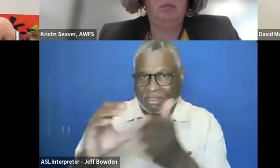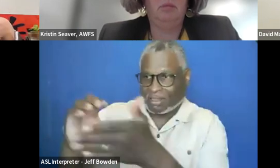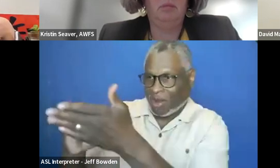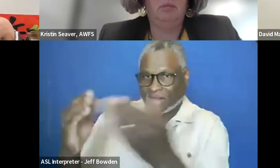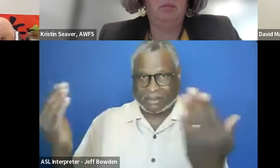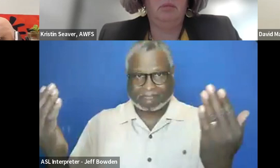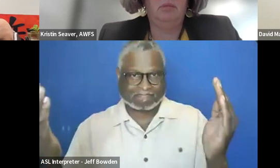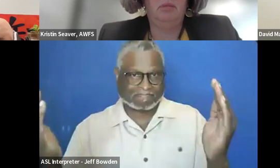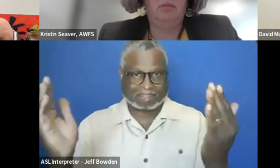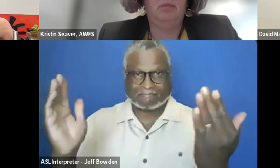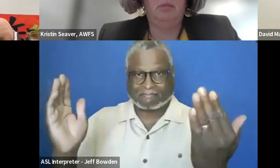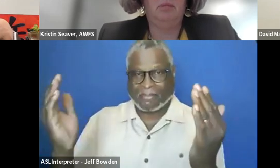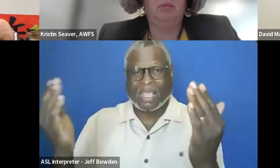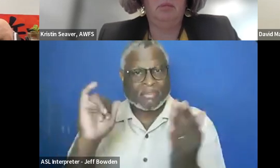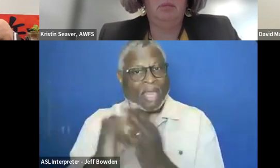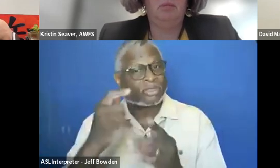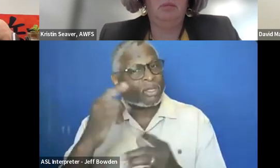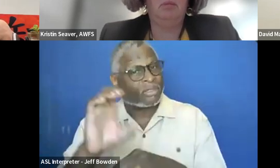and that is where the automation is taking place?